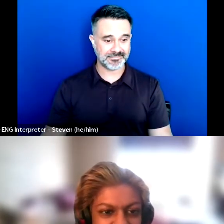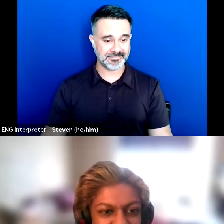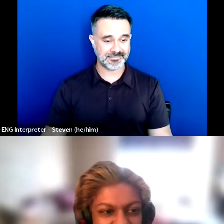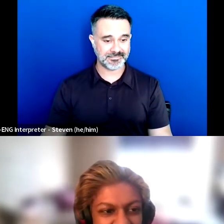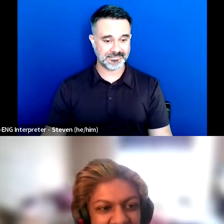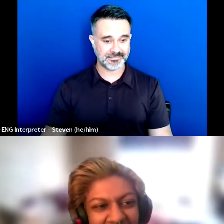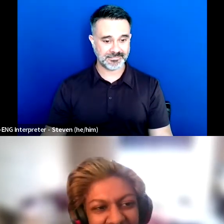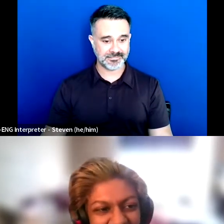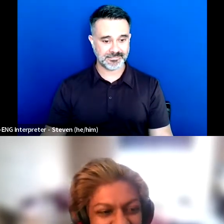Okay. Eliza.